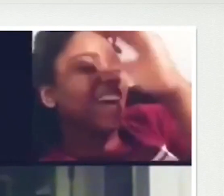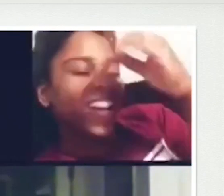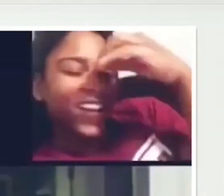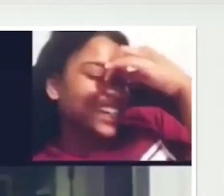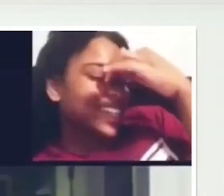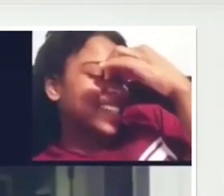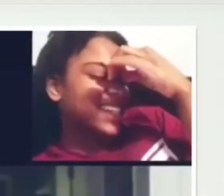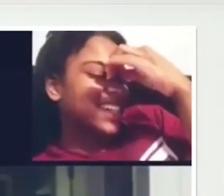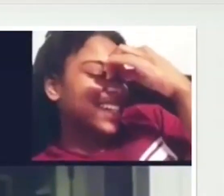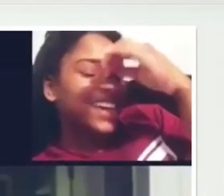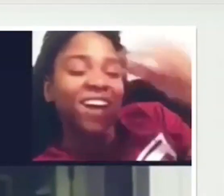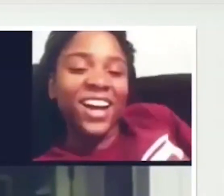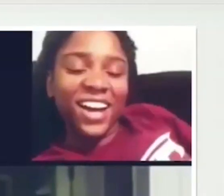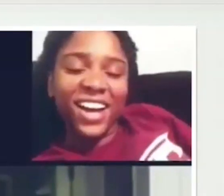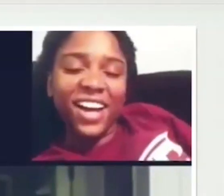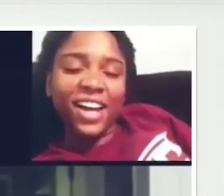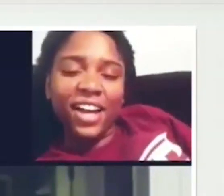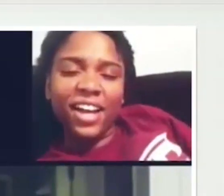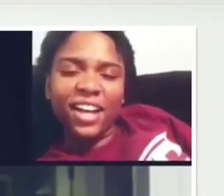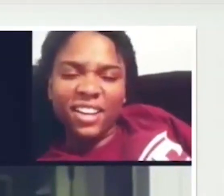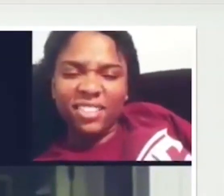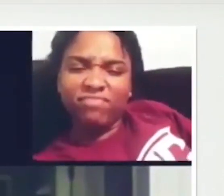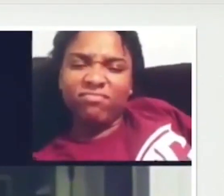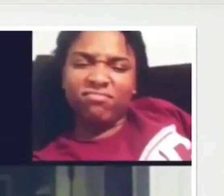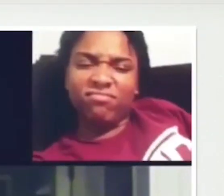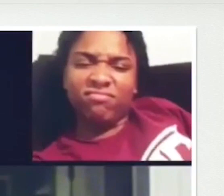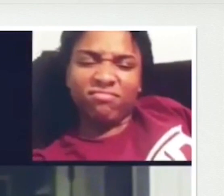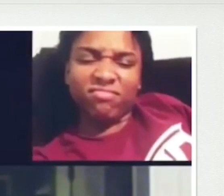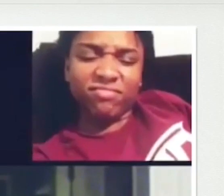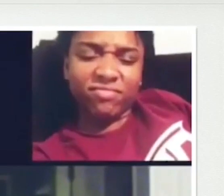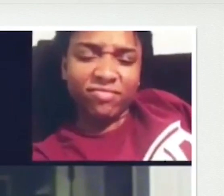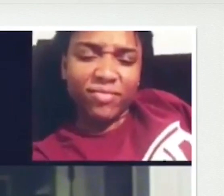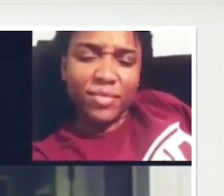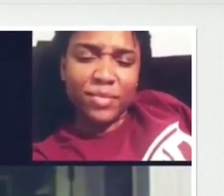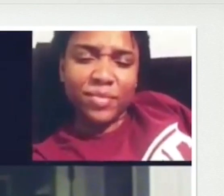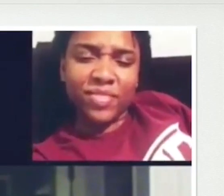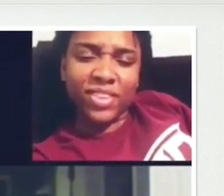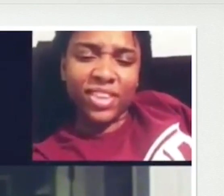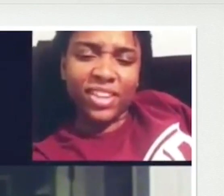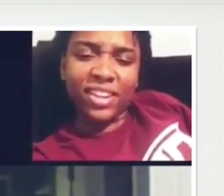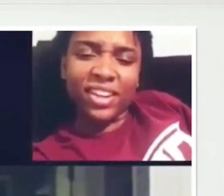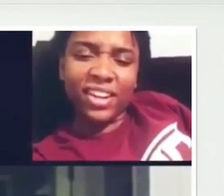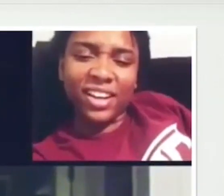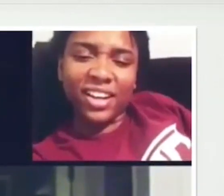Oh, my god! Listen, she said, I'm hungry. I said, OK, I'll let you go. Love you. Bye. You are not nice. Mm.